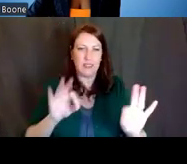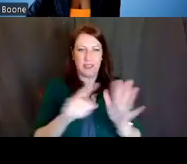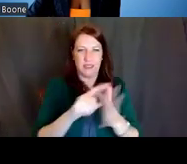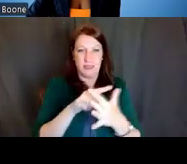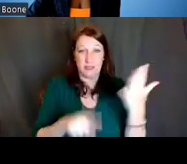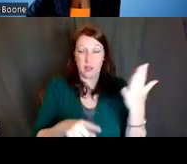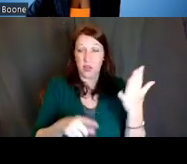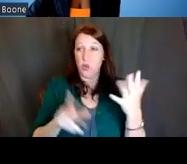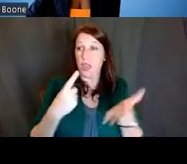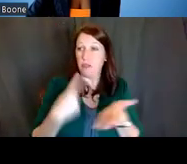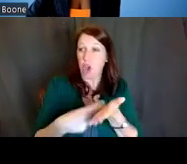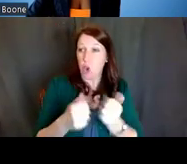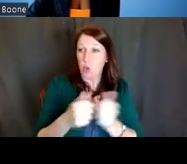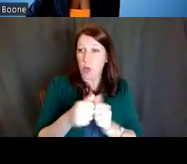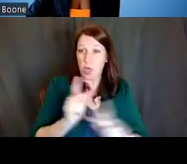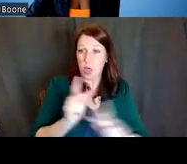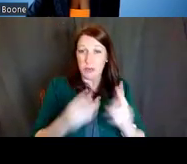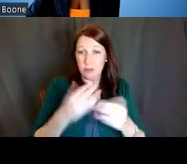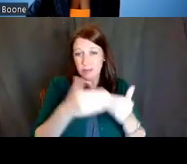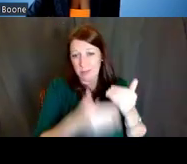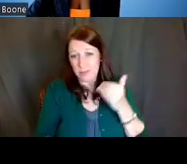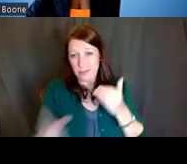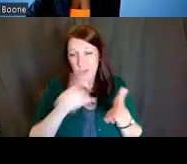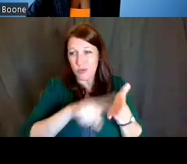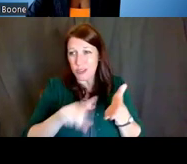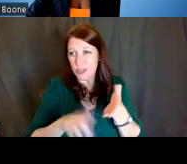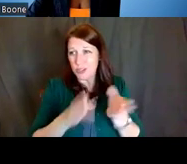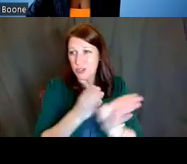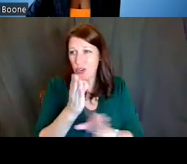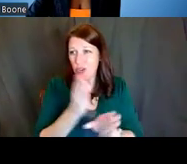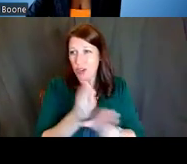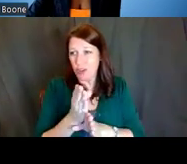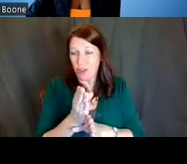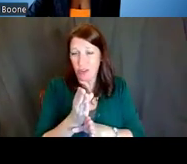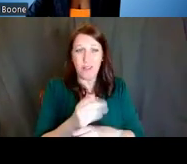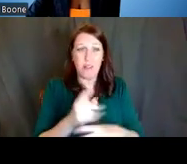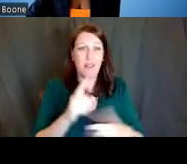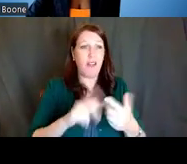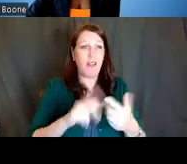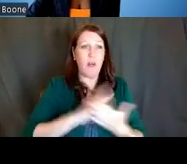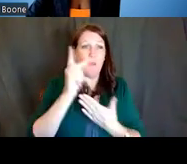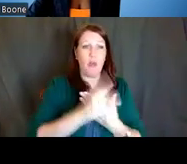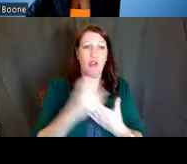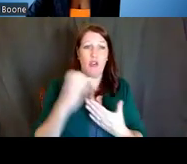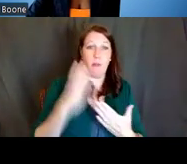for the rest of your research career, actually. So we have program officers, scientific review officers,